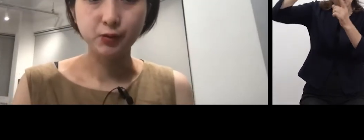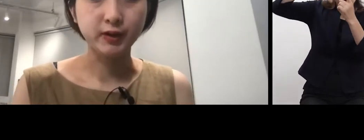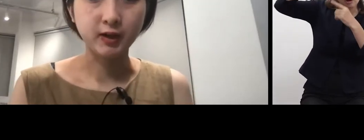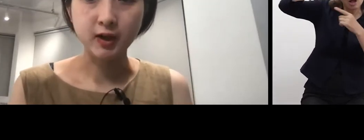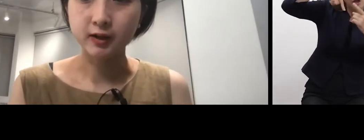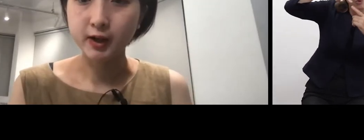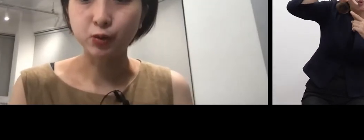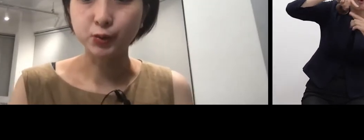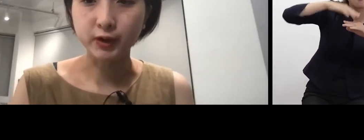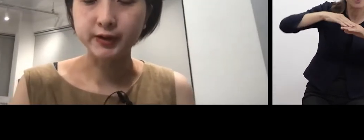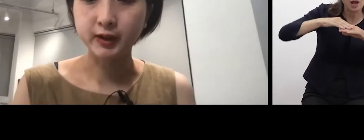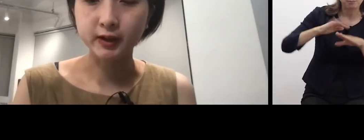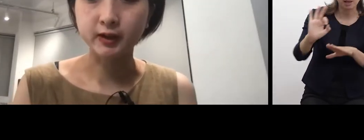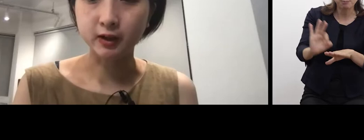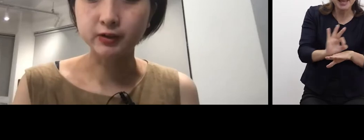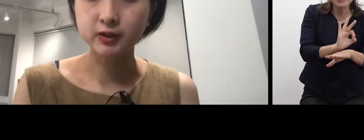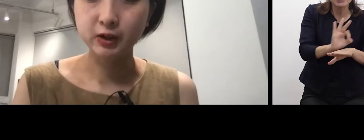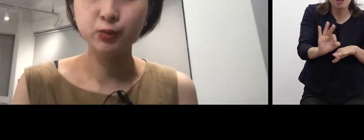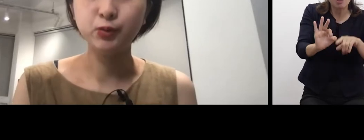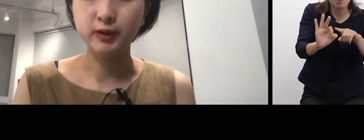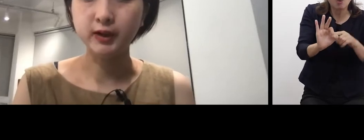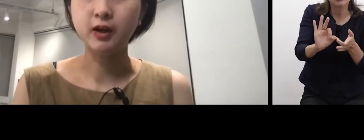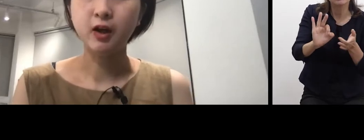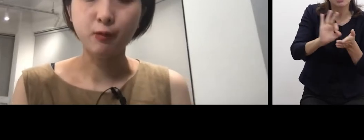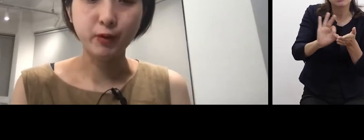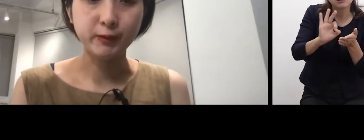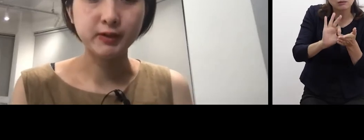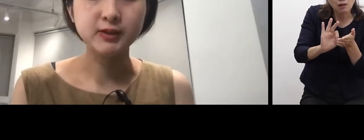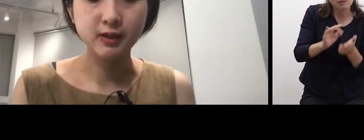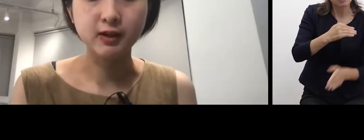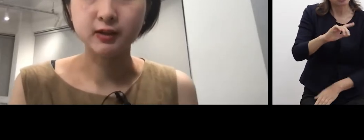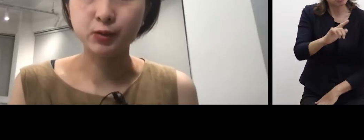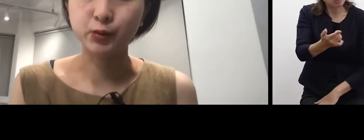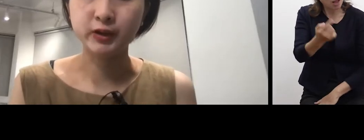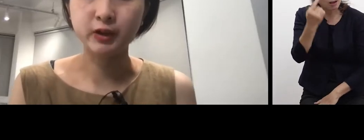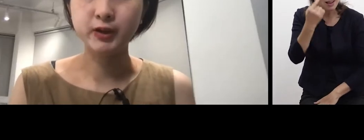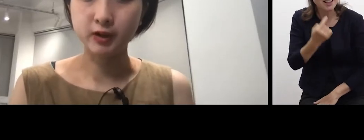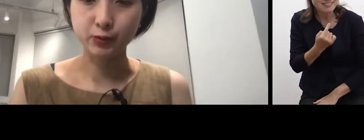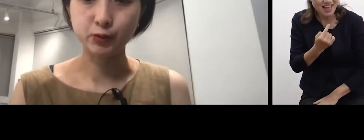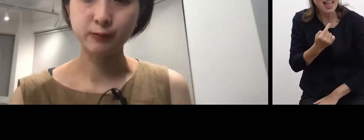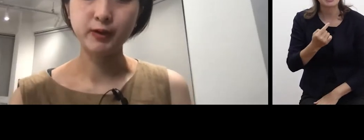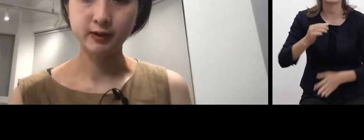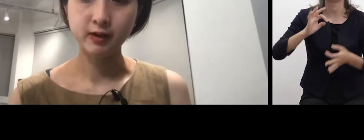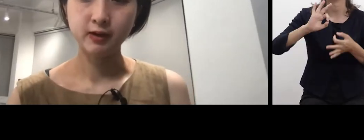not limited to sign language translation. So, I work under the title of interpreter,